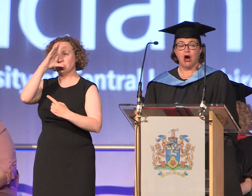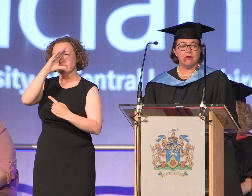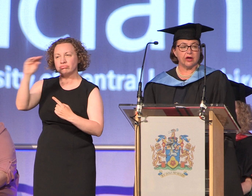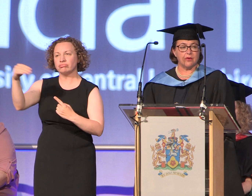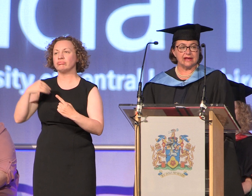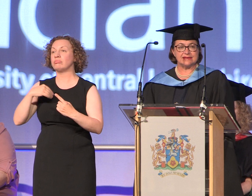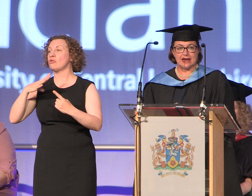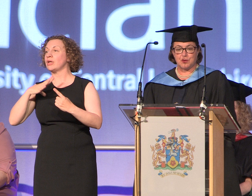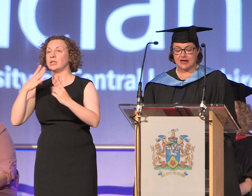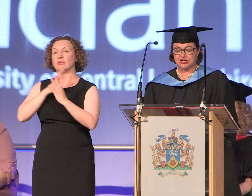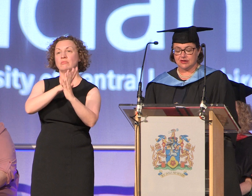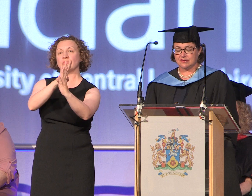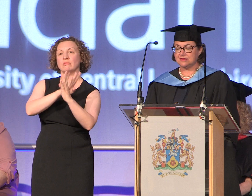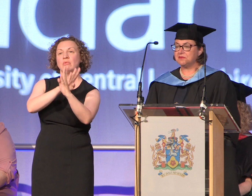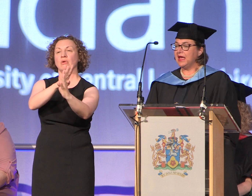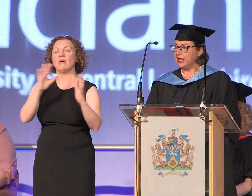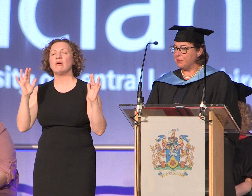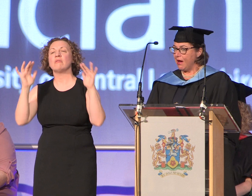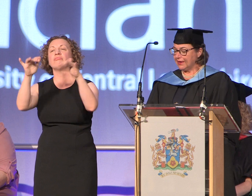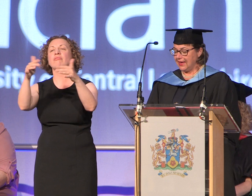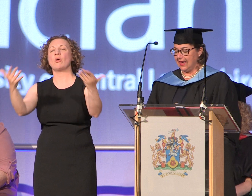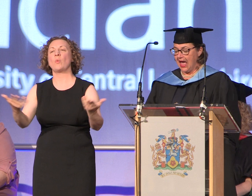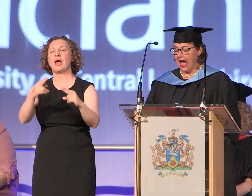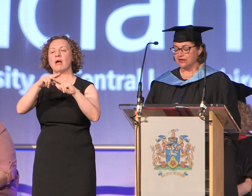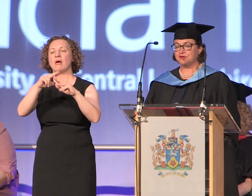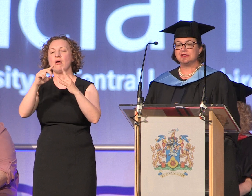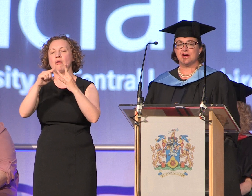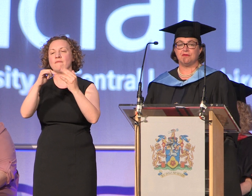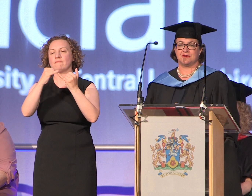ongoing celebrations in the marquee at the front of Foster Building.